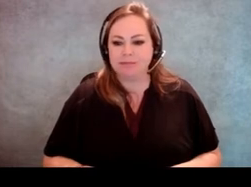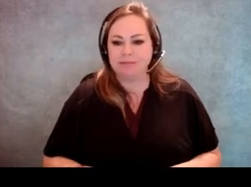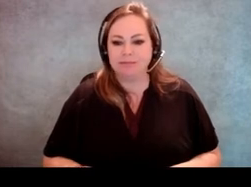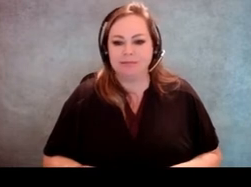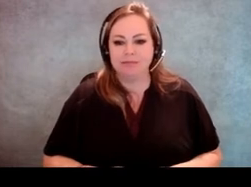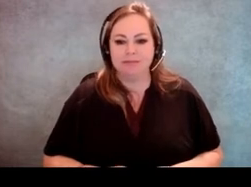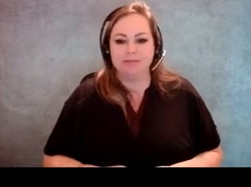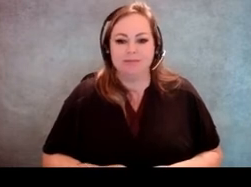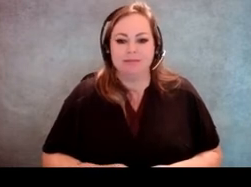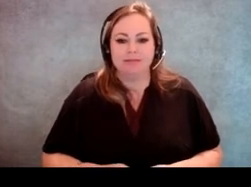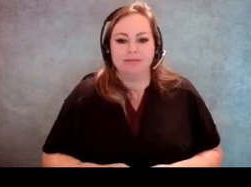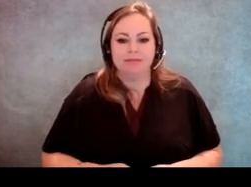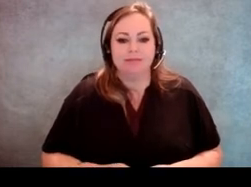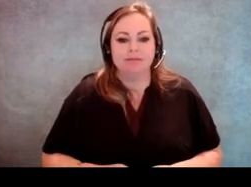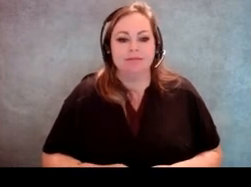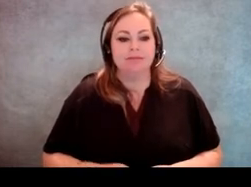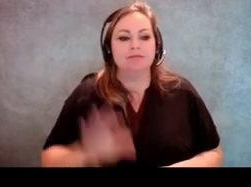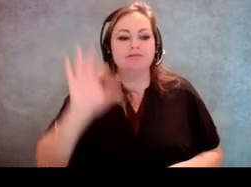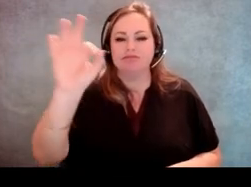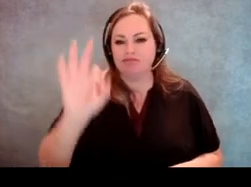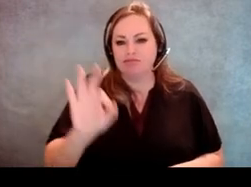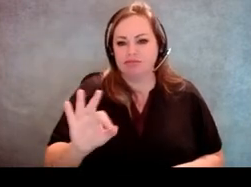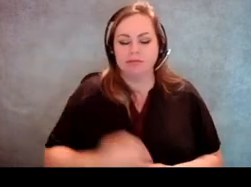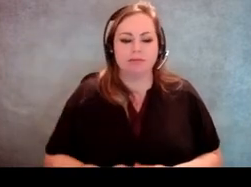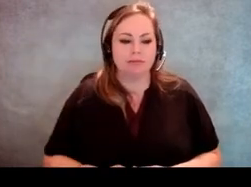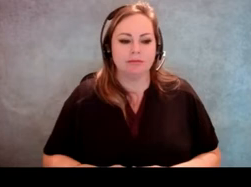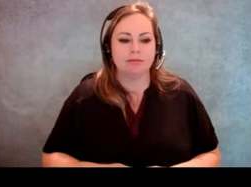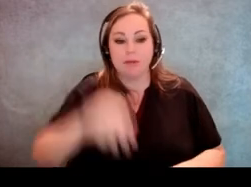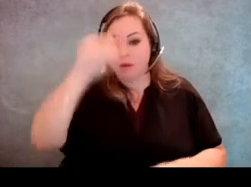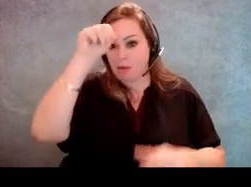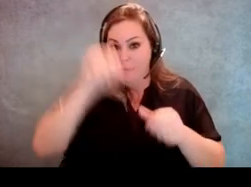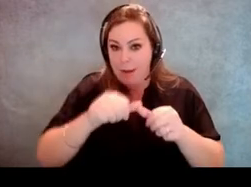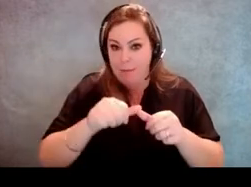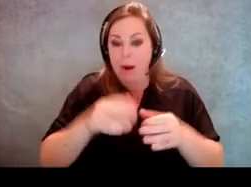[Molly Broadway] So just some pinpoints, remember person with a disability